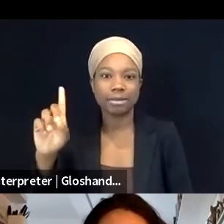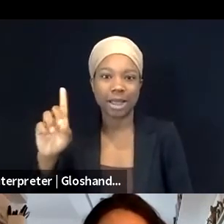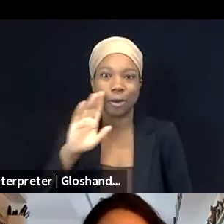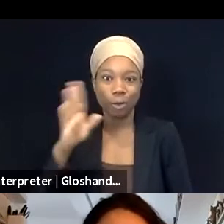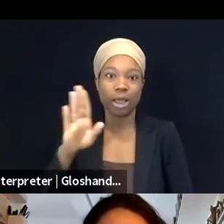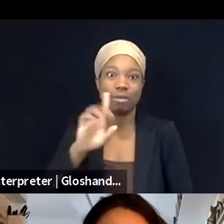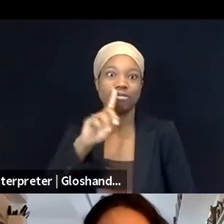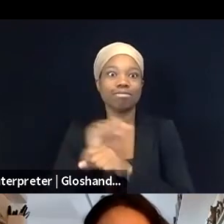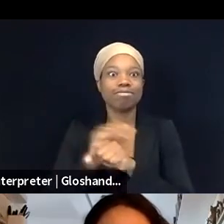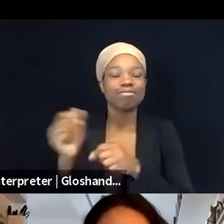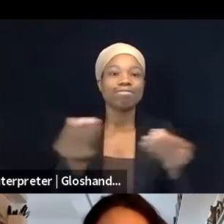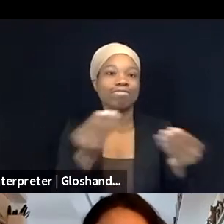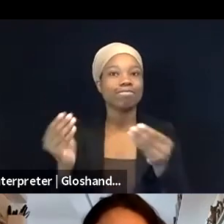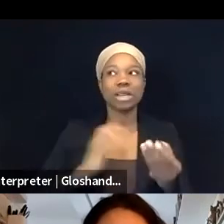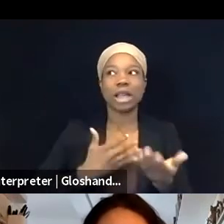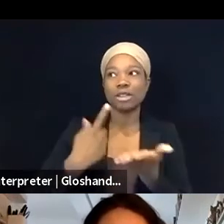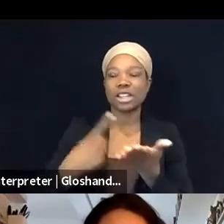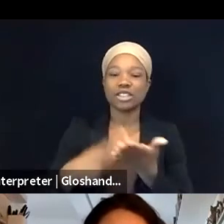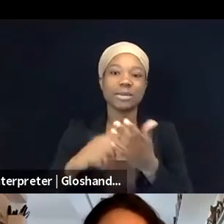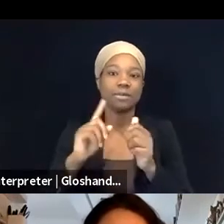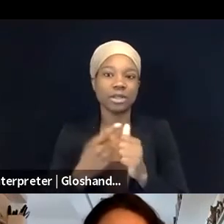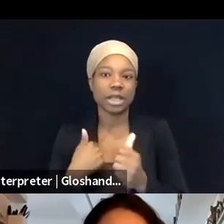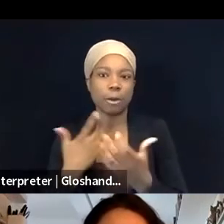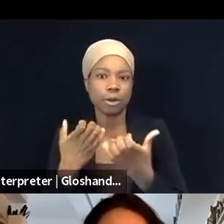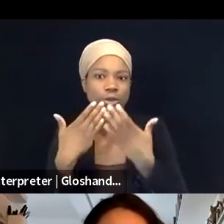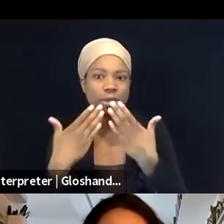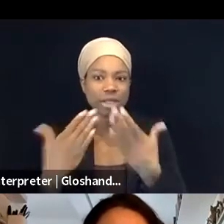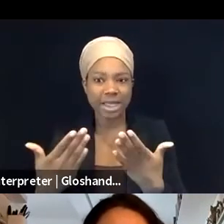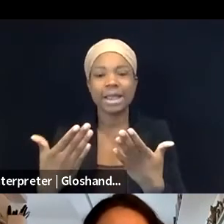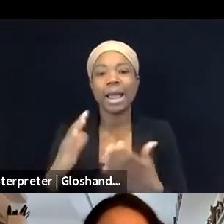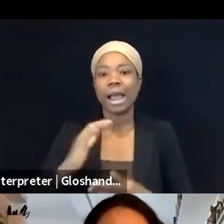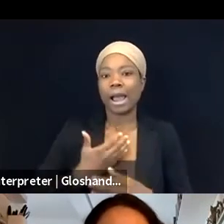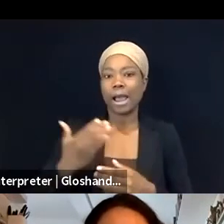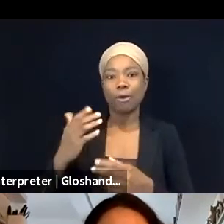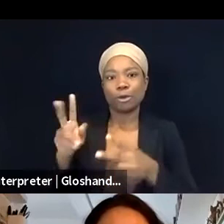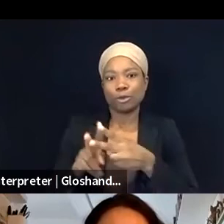I want to thank Khaled Beydoun and Afsaneh Rigot, who provided both like, a logistical